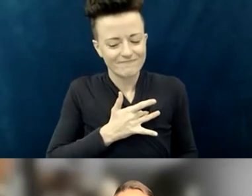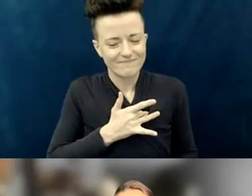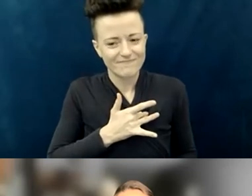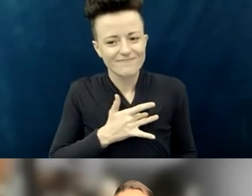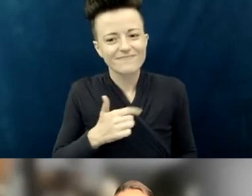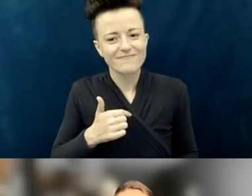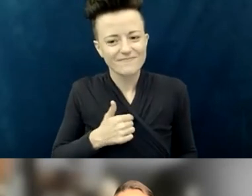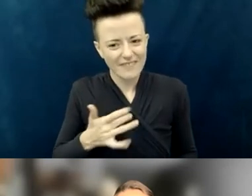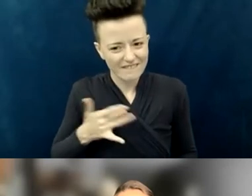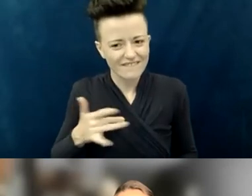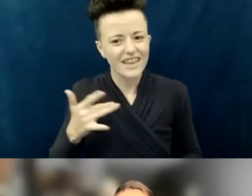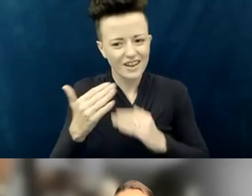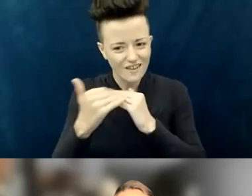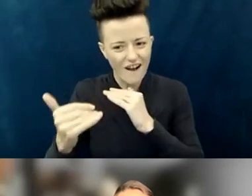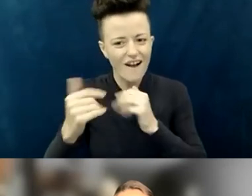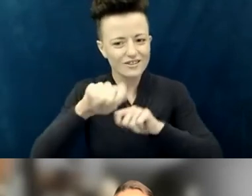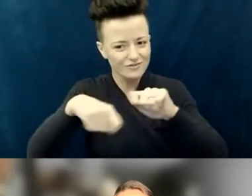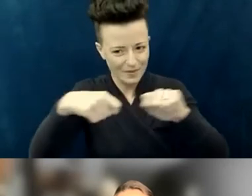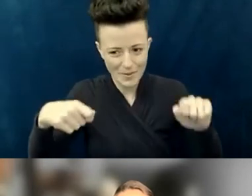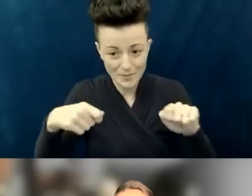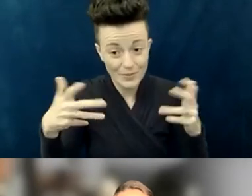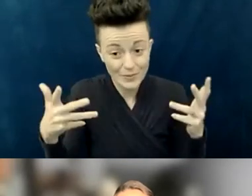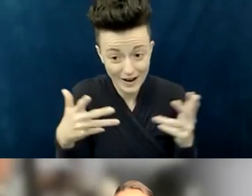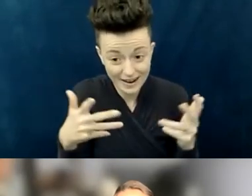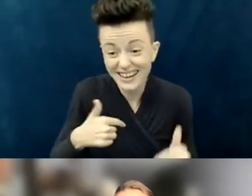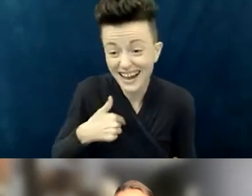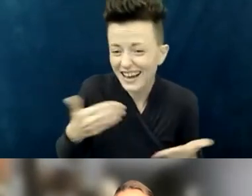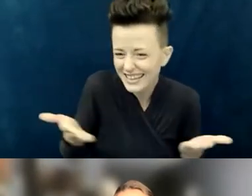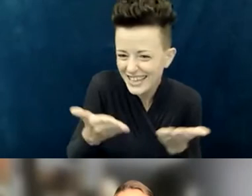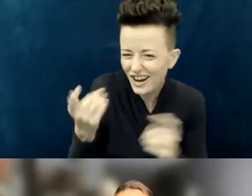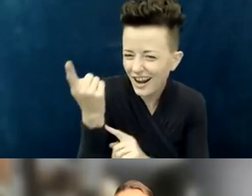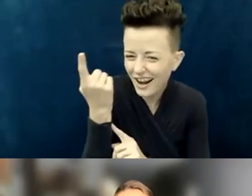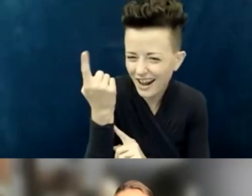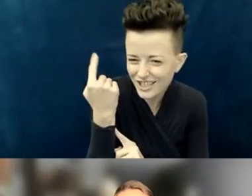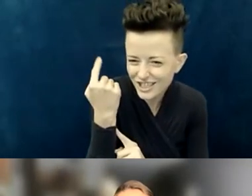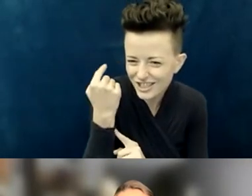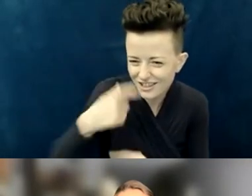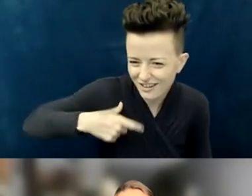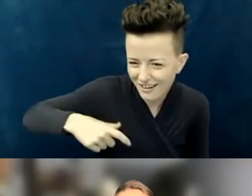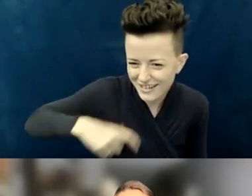with Zoie Sheets, and one of her invitations was: you're not gonna do it perfect. You're not gonna do